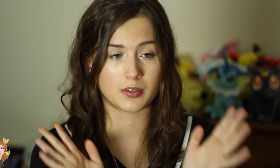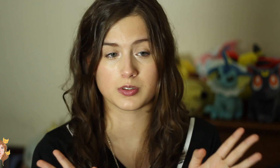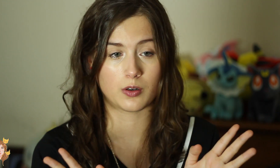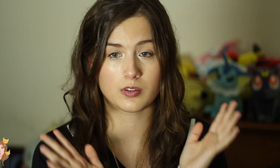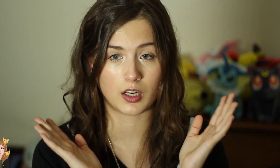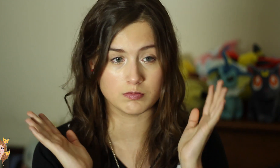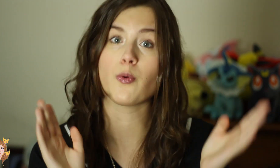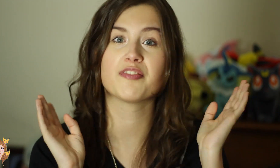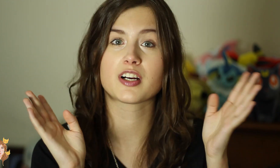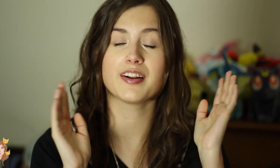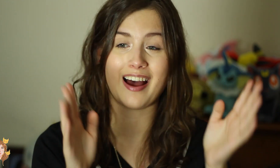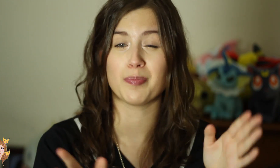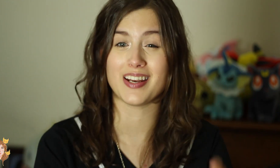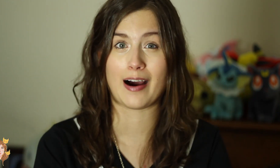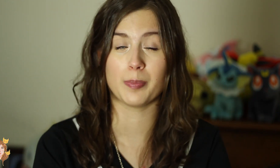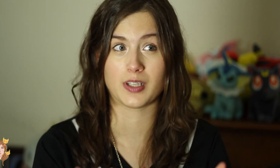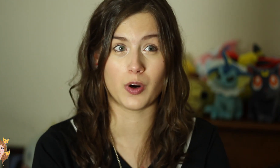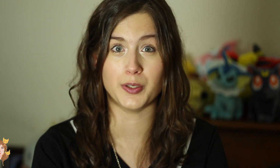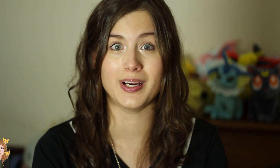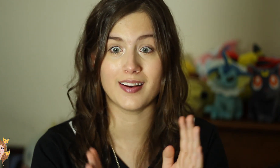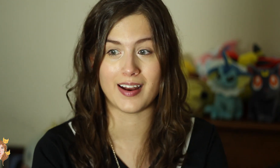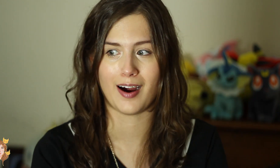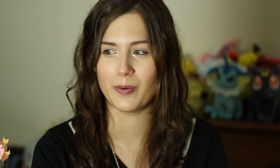so stoked. I want VidCon to happen now ‘cos I want to do it now.